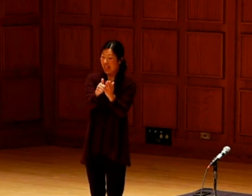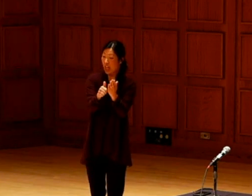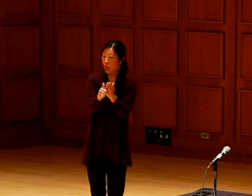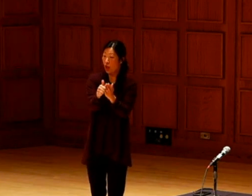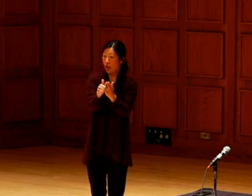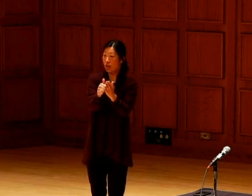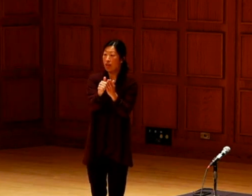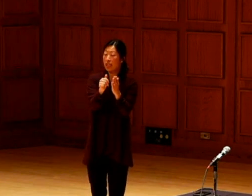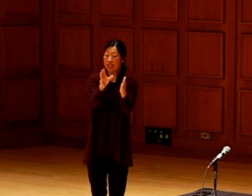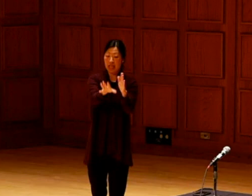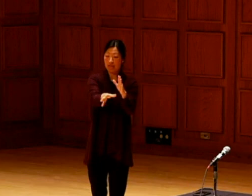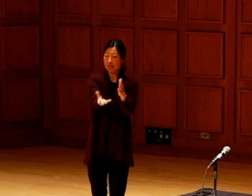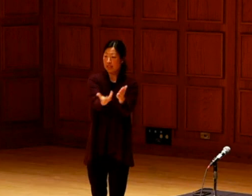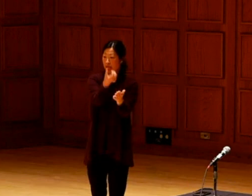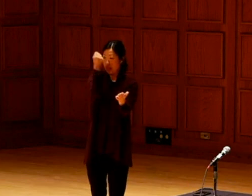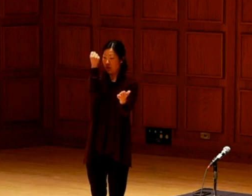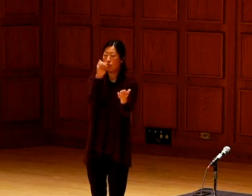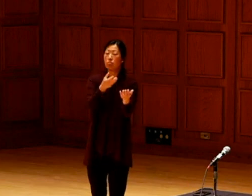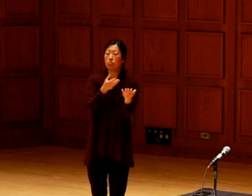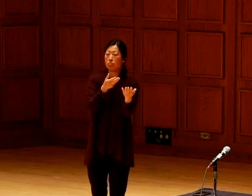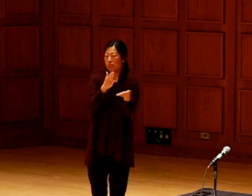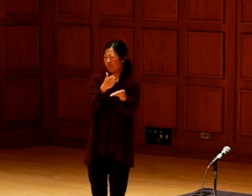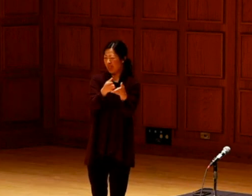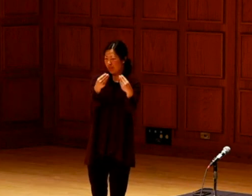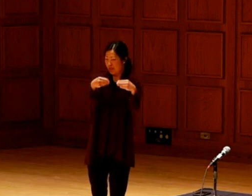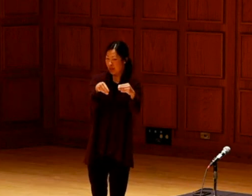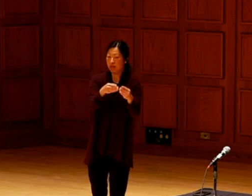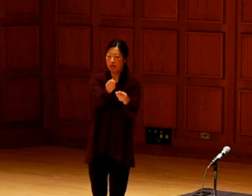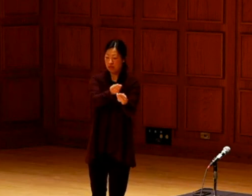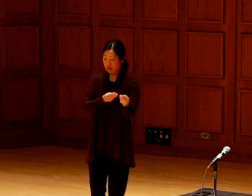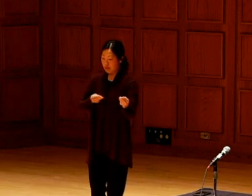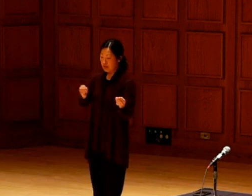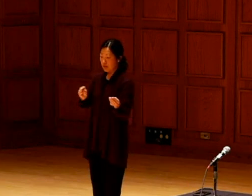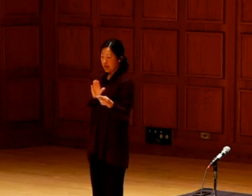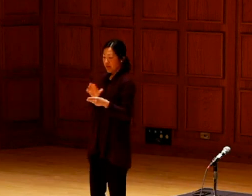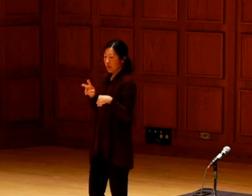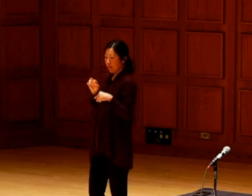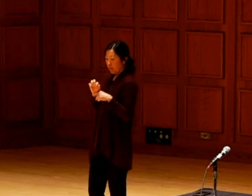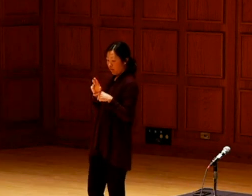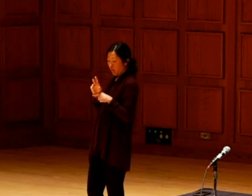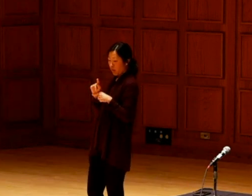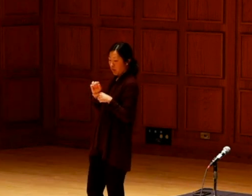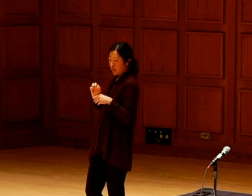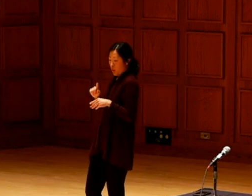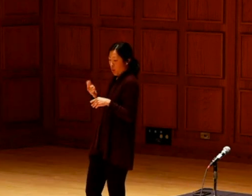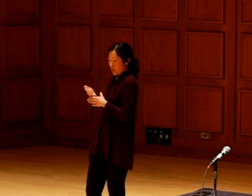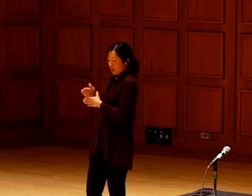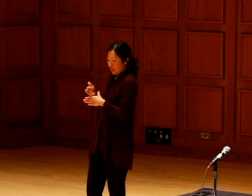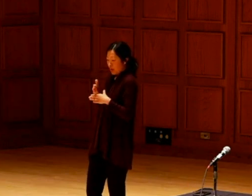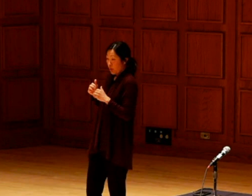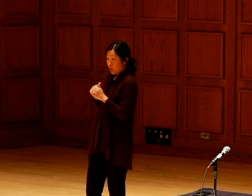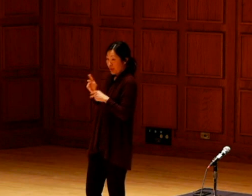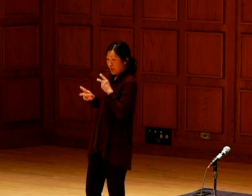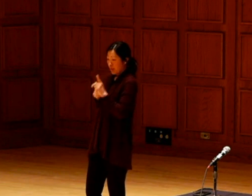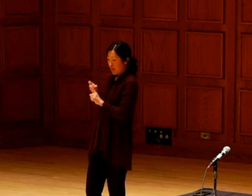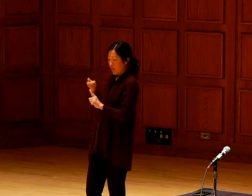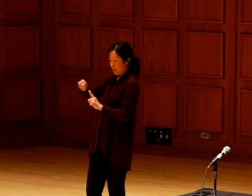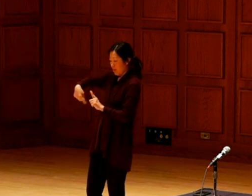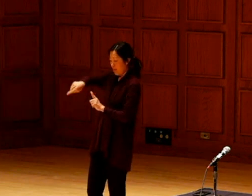sale catalog and brought it back into their vaults and they are only sharing the seeds with the people of those communities.